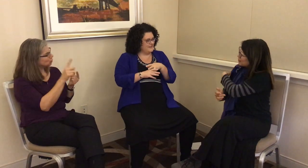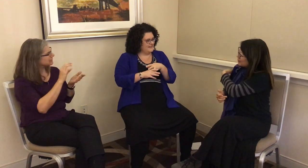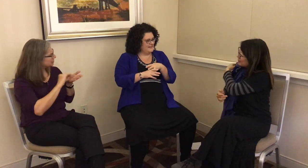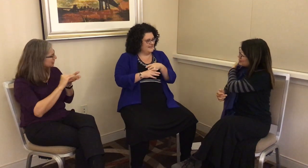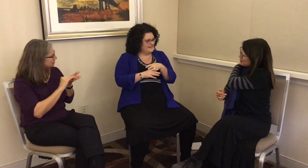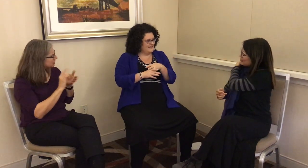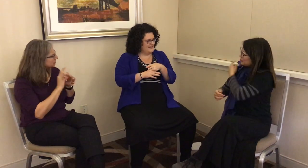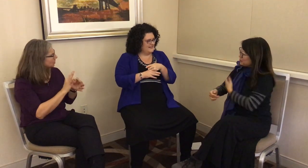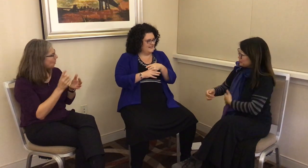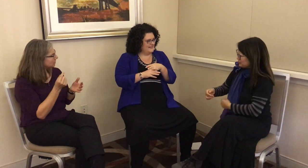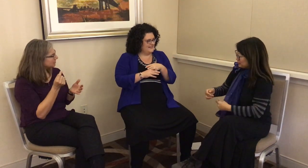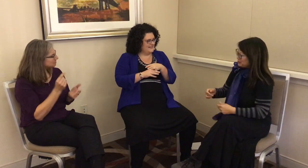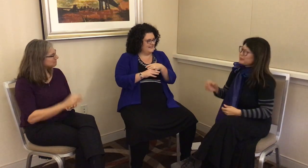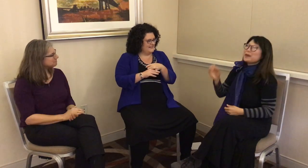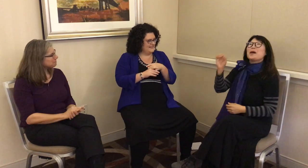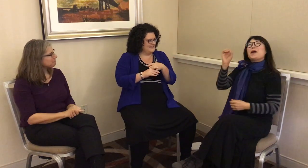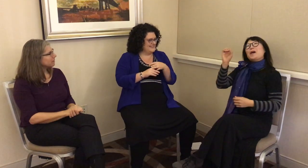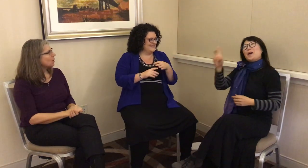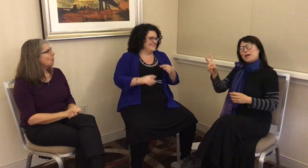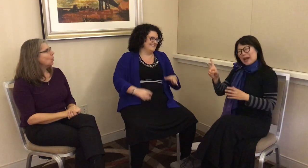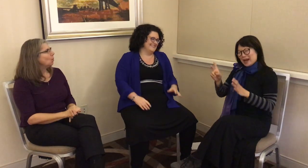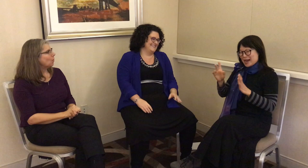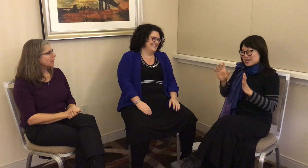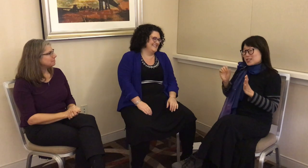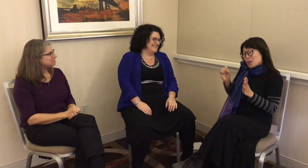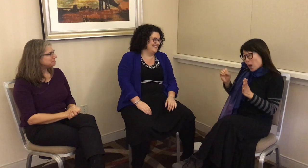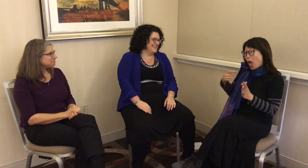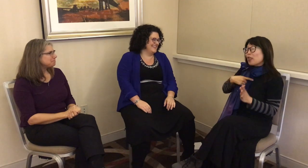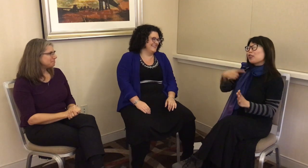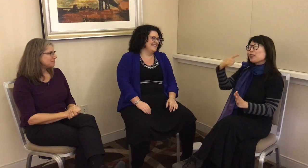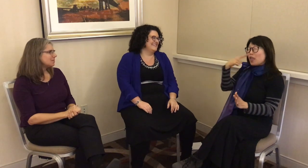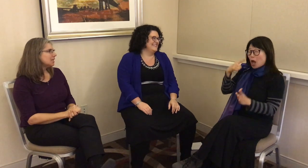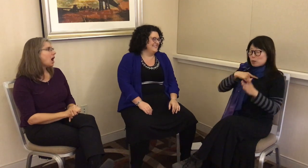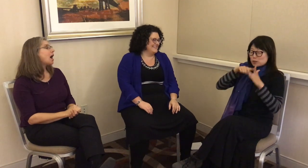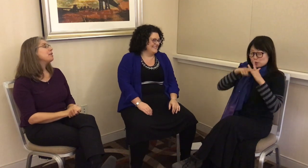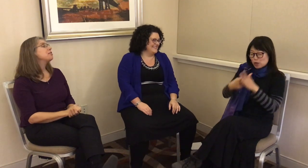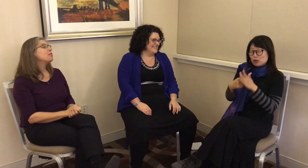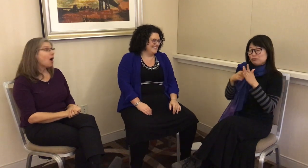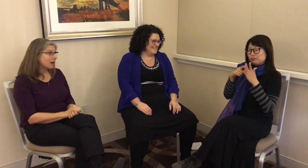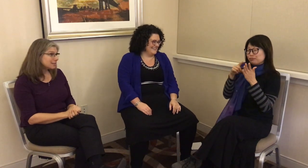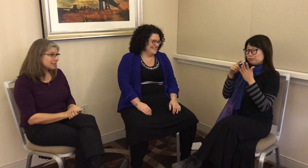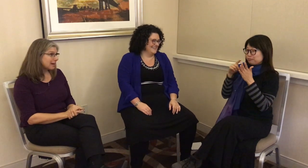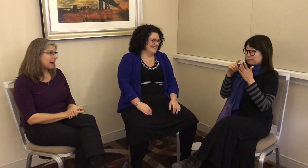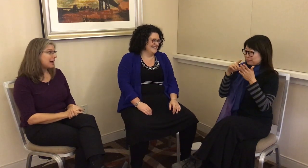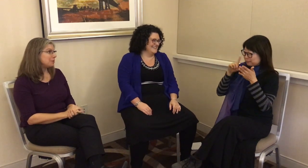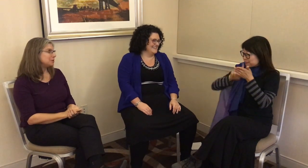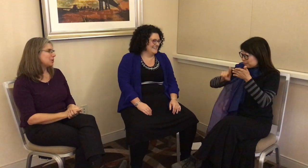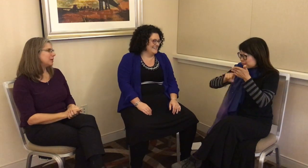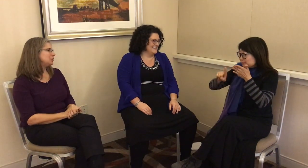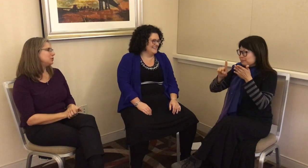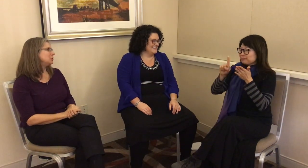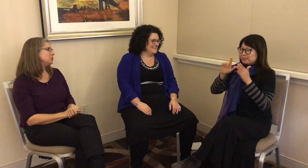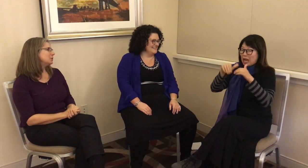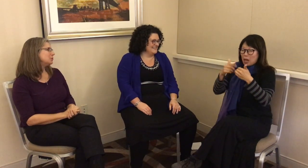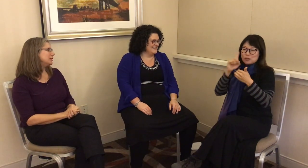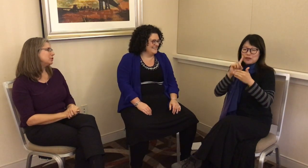on? L: Well, I thought I was going to research